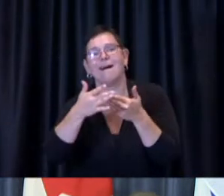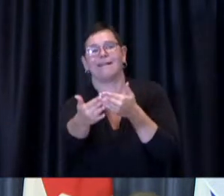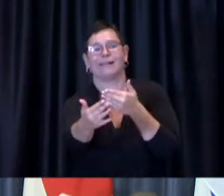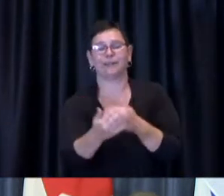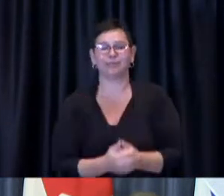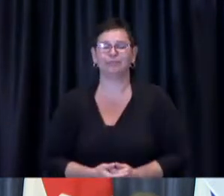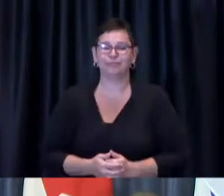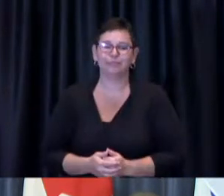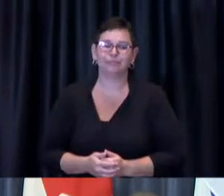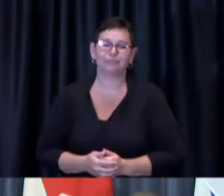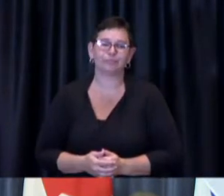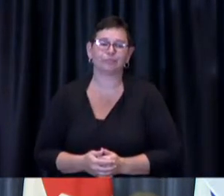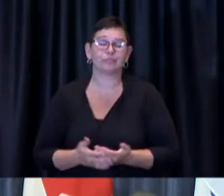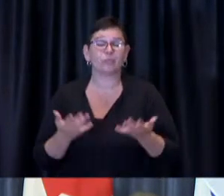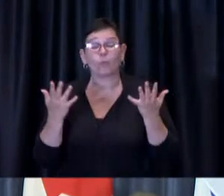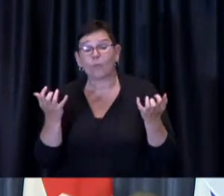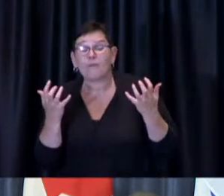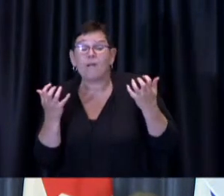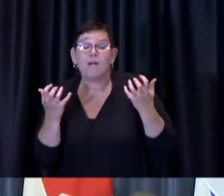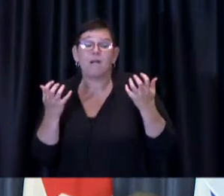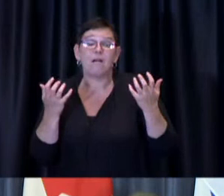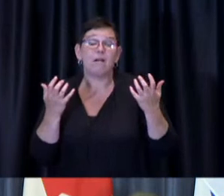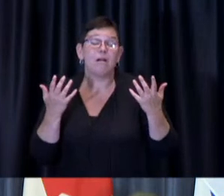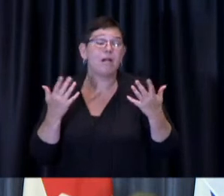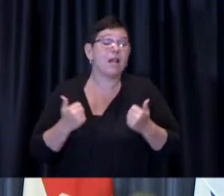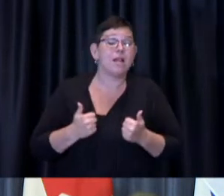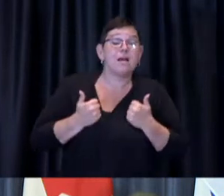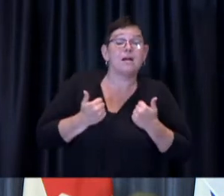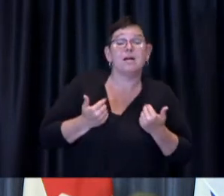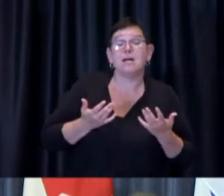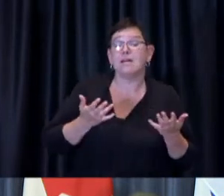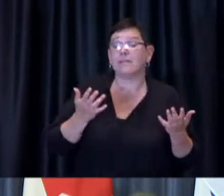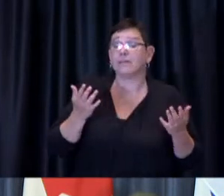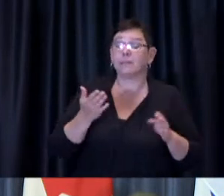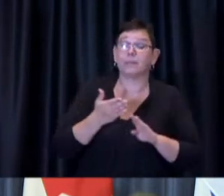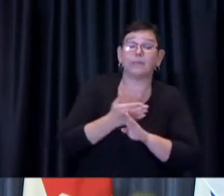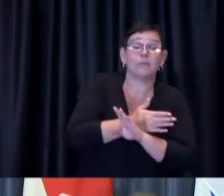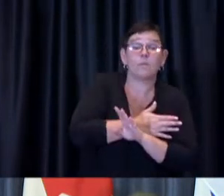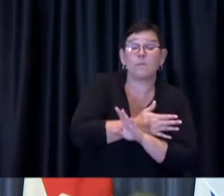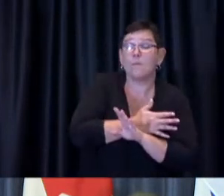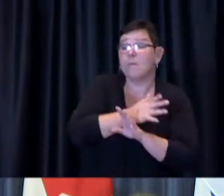uh you know life more like it was before there was such a thing as covid19 in our midst